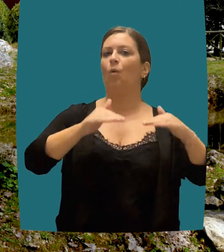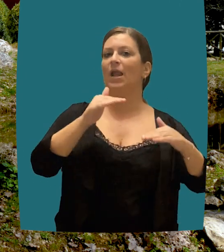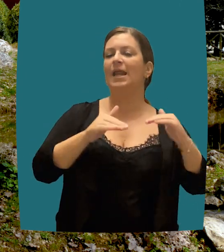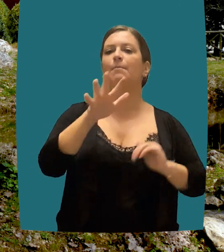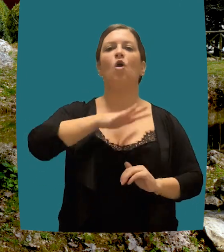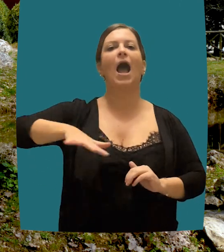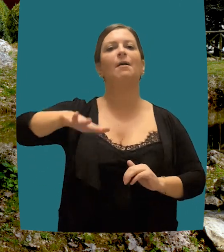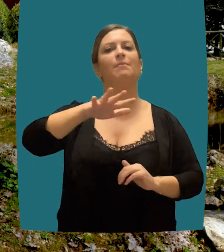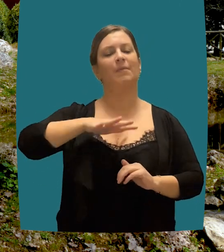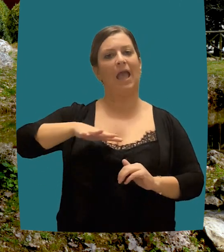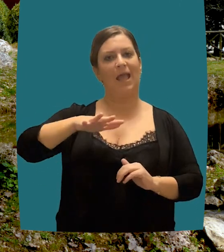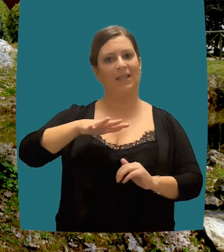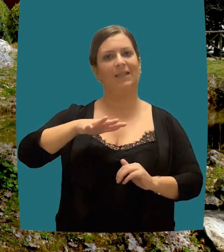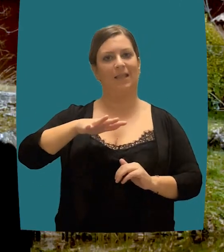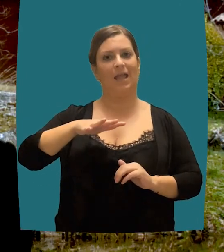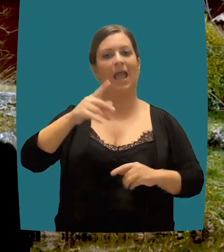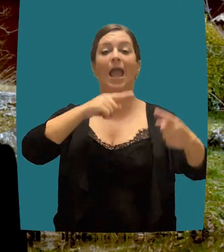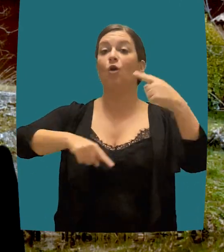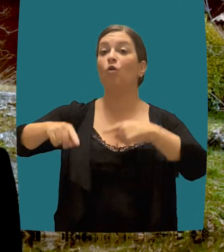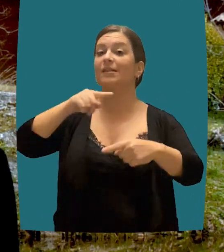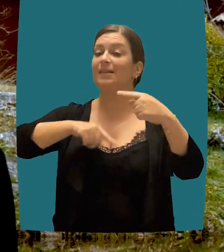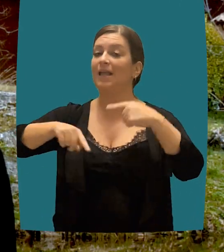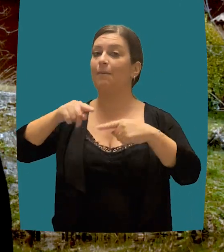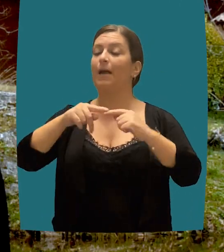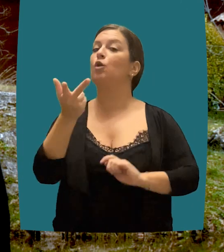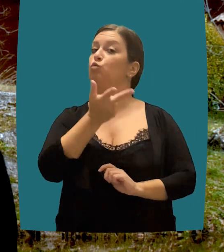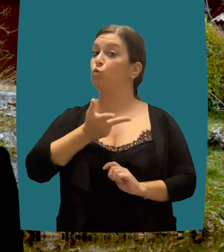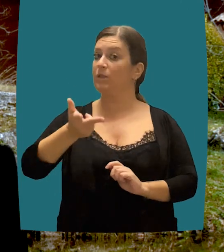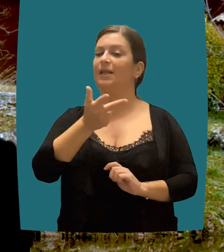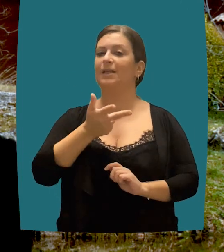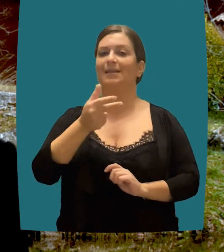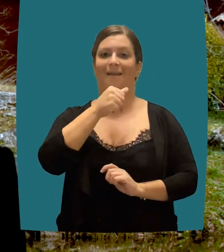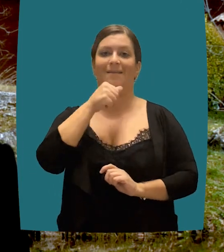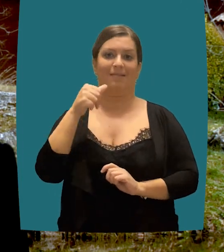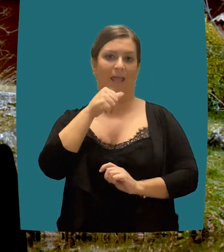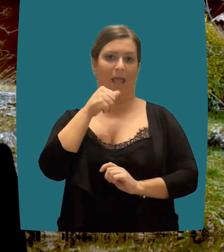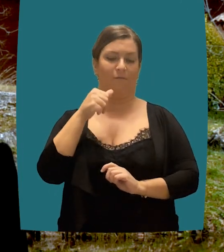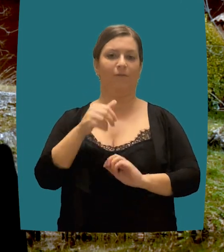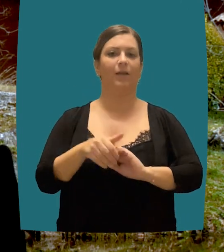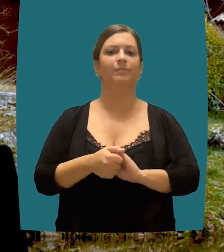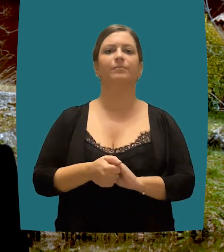the principle of sustainable development, according to which, as its best definition says, development